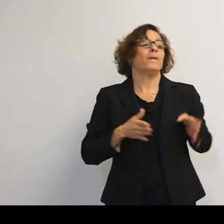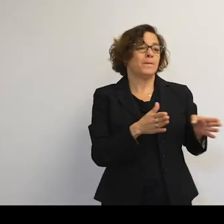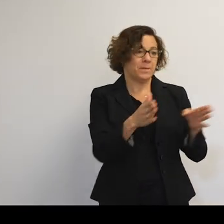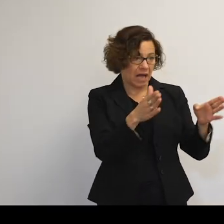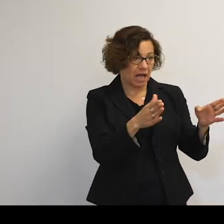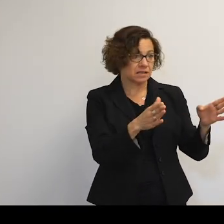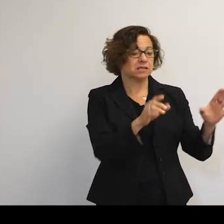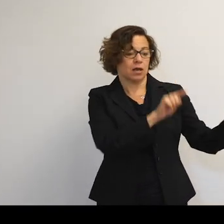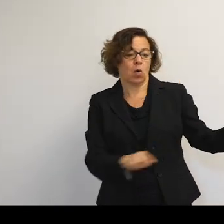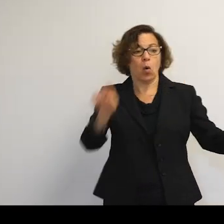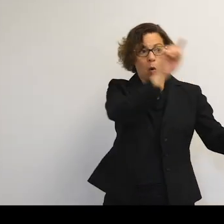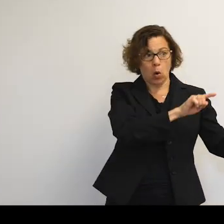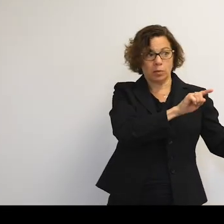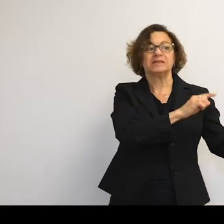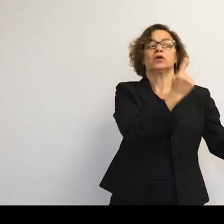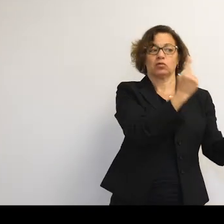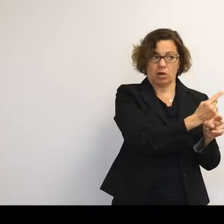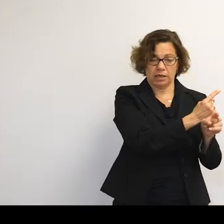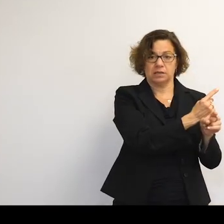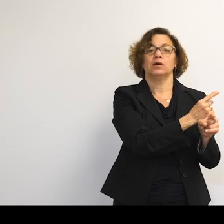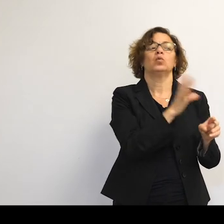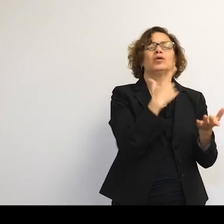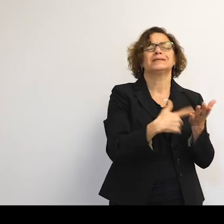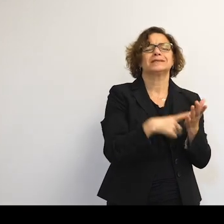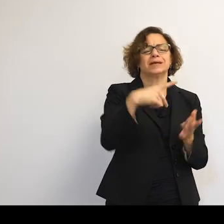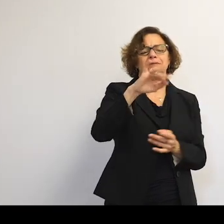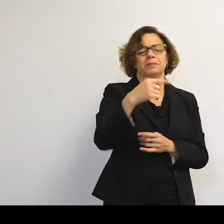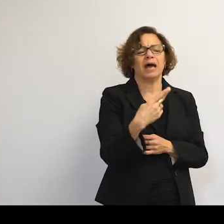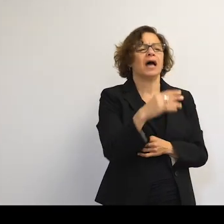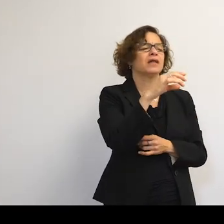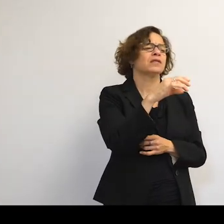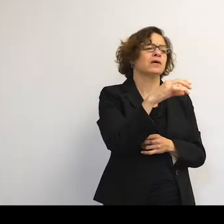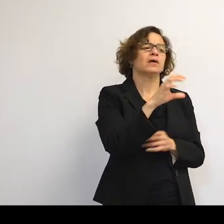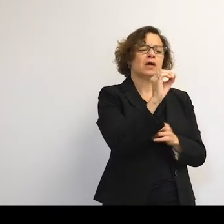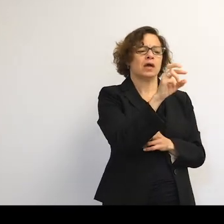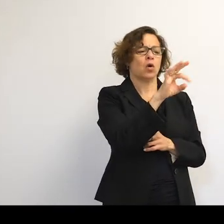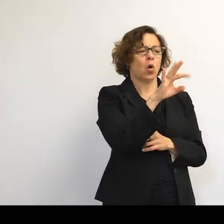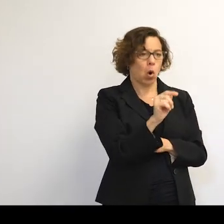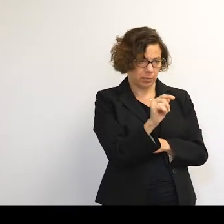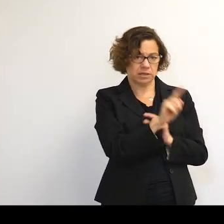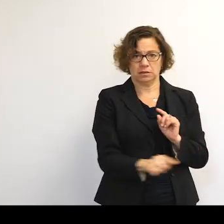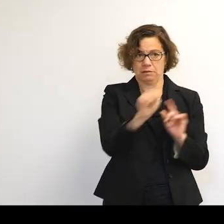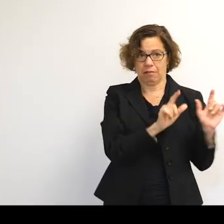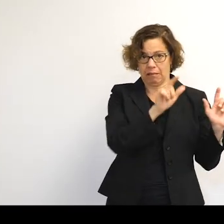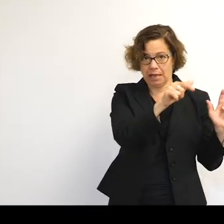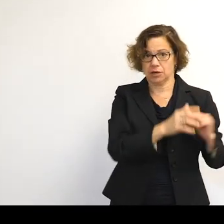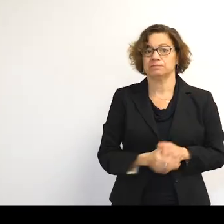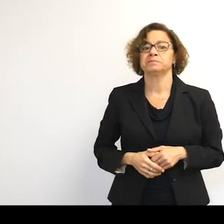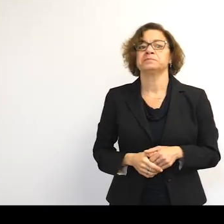And that's important. We'll talk about their orbits, the path these objects take as we go along. So what do what we see here?